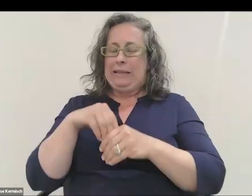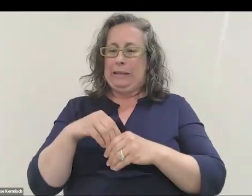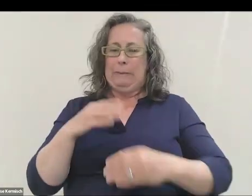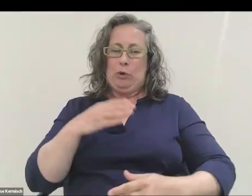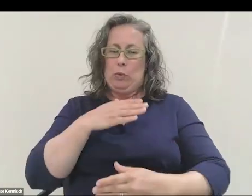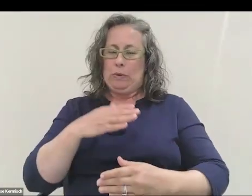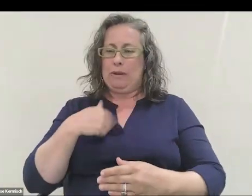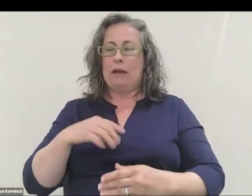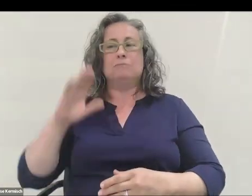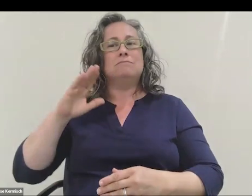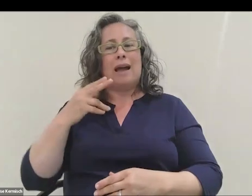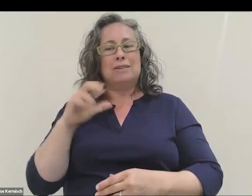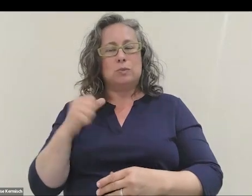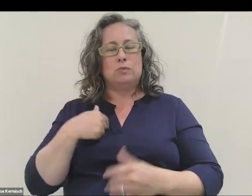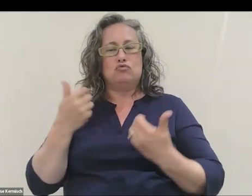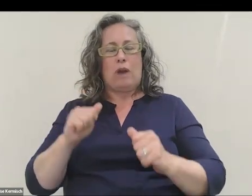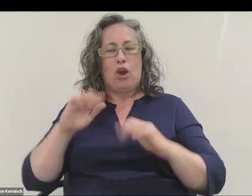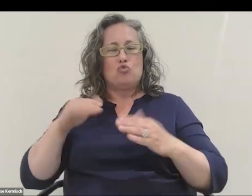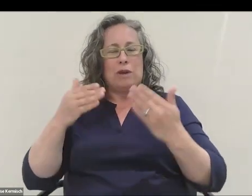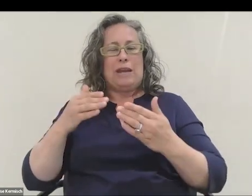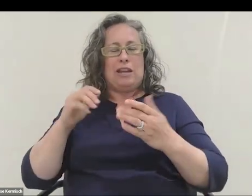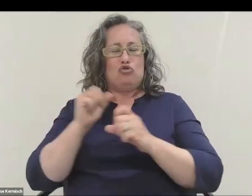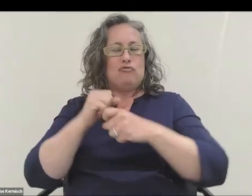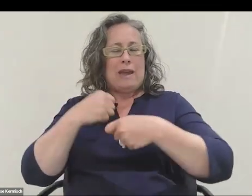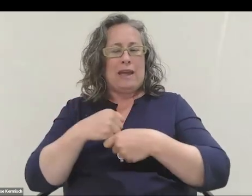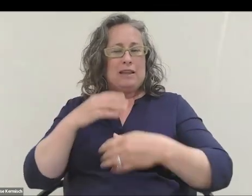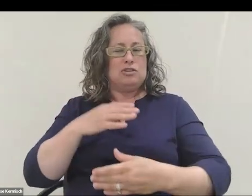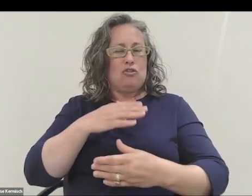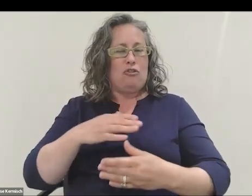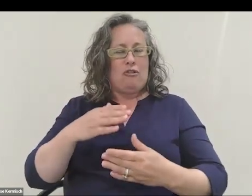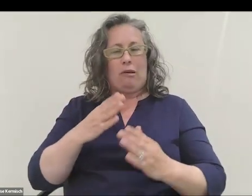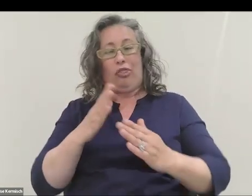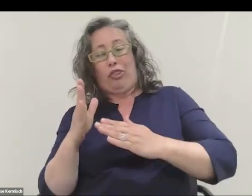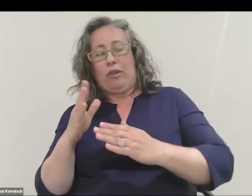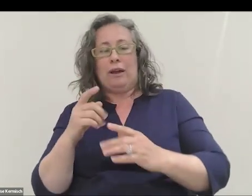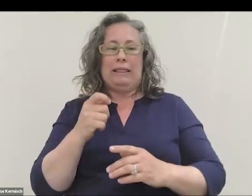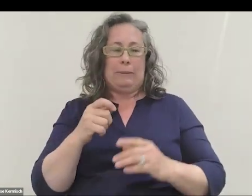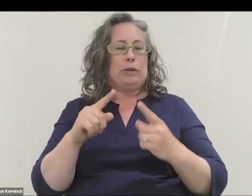I try and when I was in high school, I'd try and recreate songs and rerecord them. Again, attracted slightly to the engineering side,